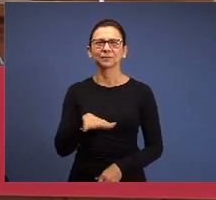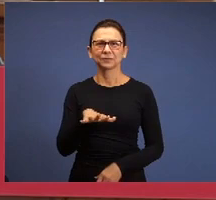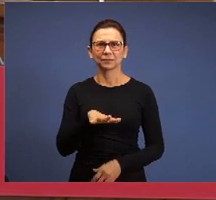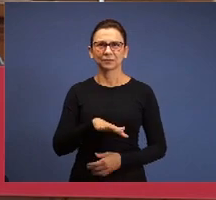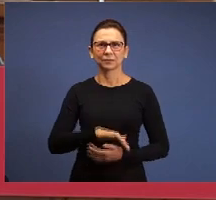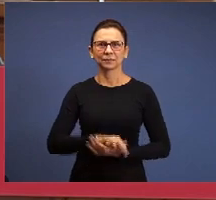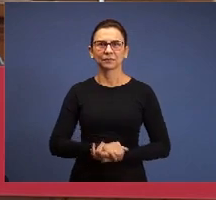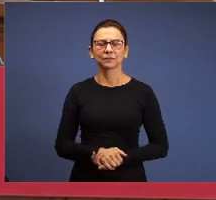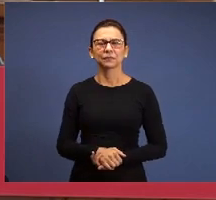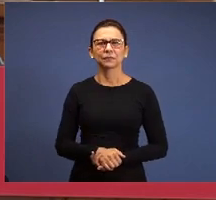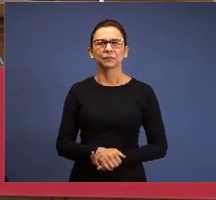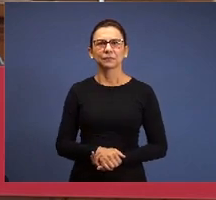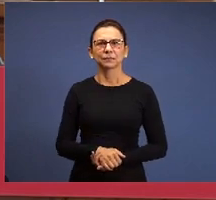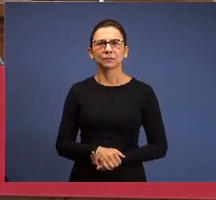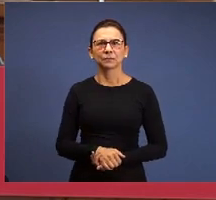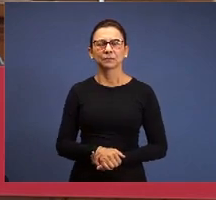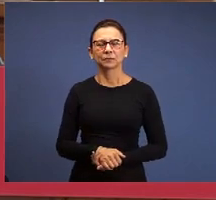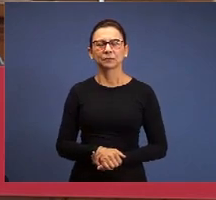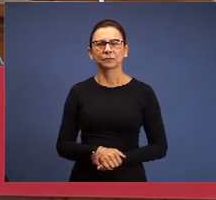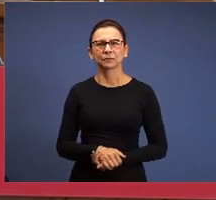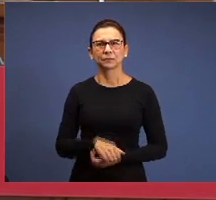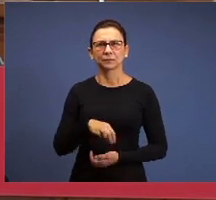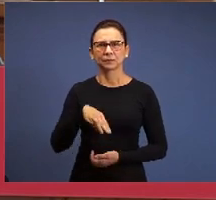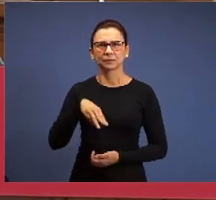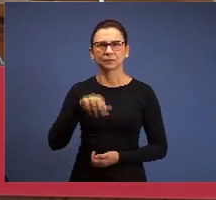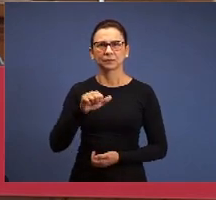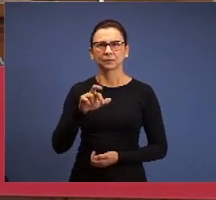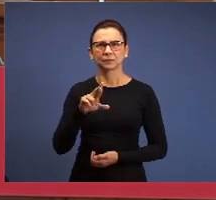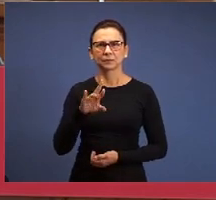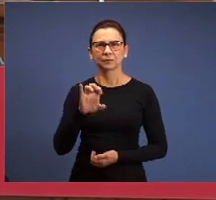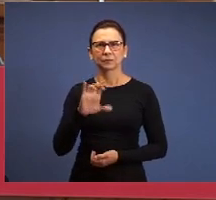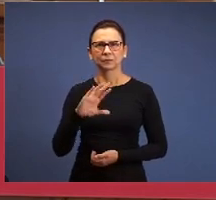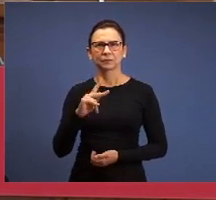of Marechal Floriano, at the state of Espirito Santo.